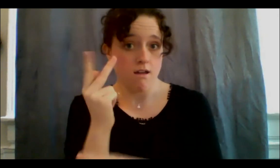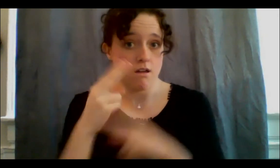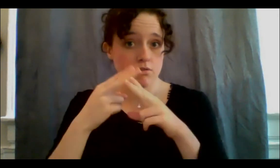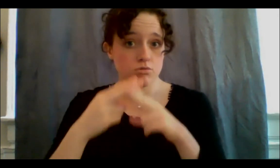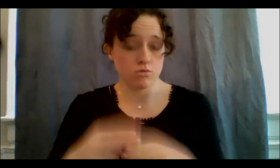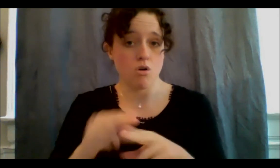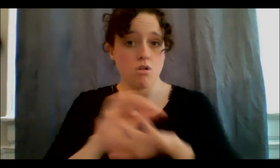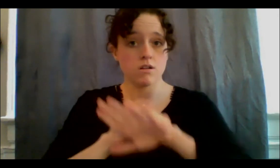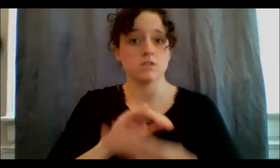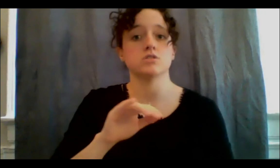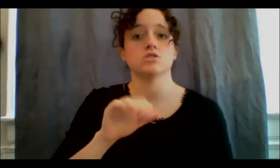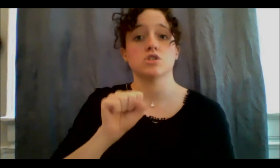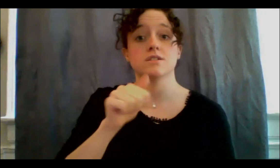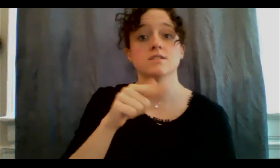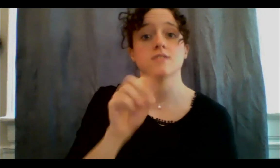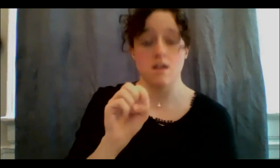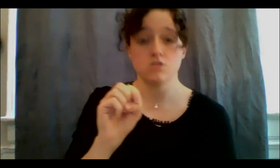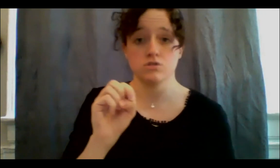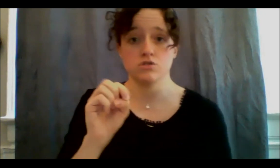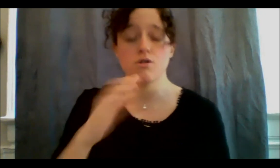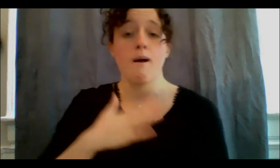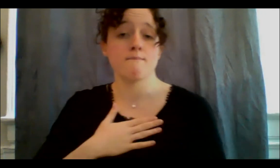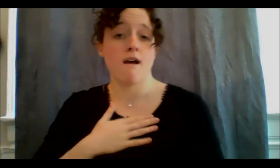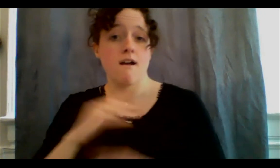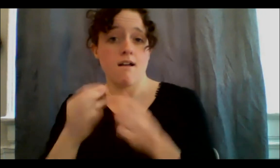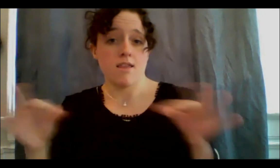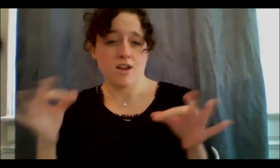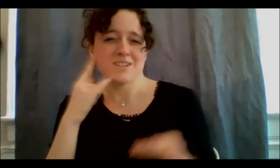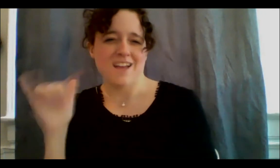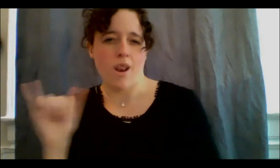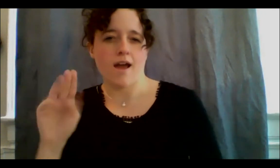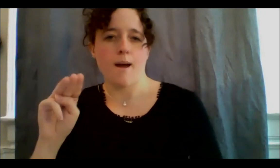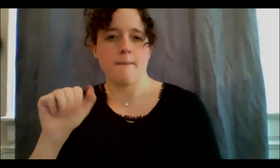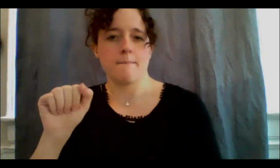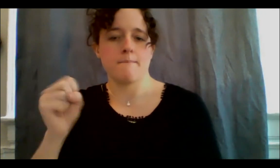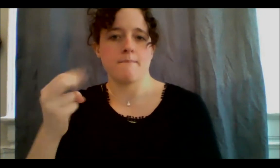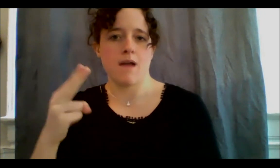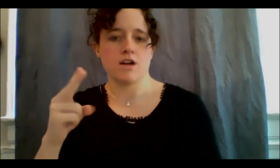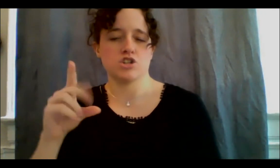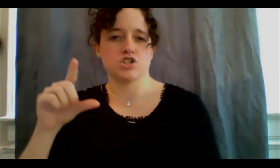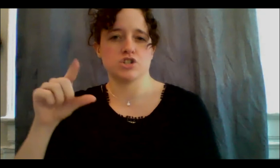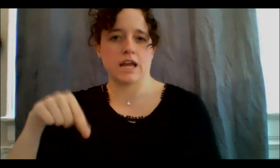Anishinaabemowin it's called mushkodaywushk and what I'm doing is I'm gonna smudge with this, and the smudging